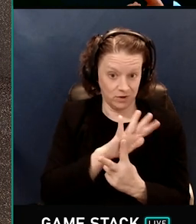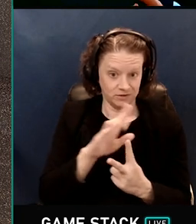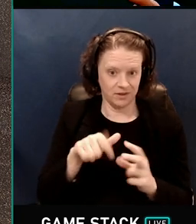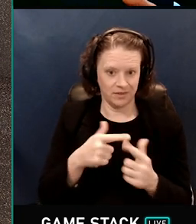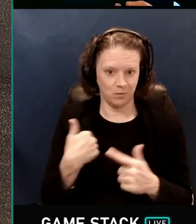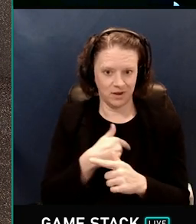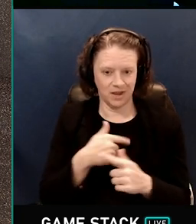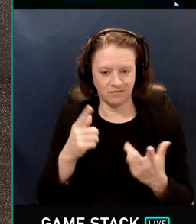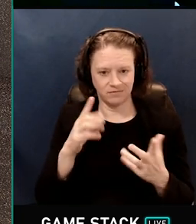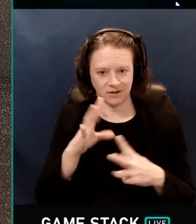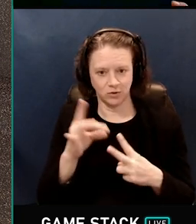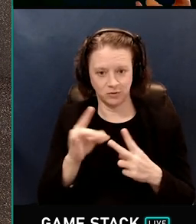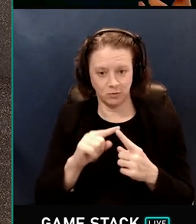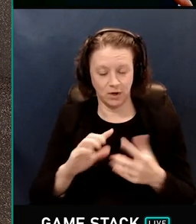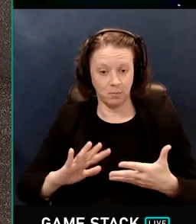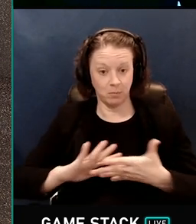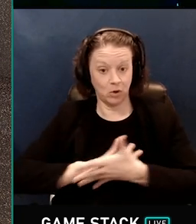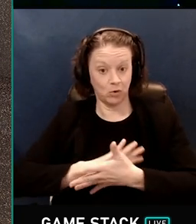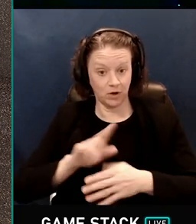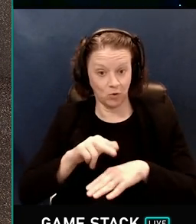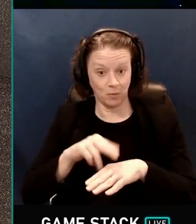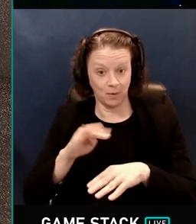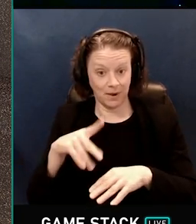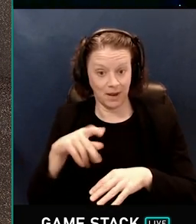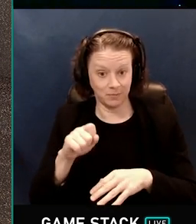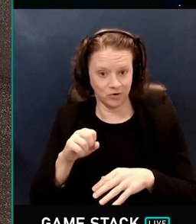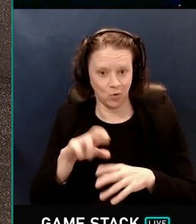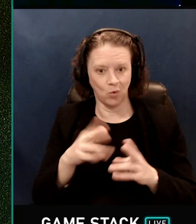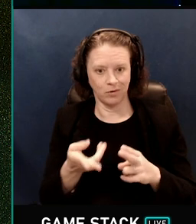we have a choice between blurring normal maps, or more noise.